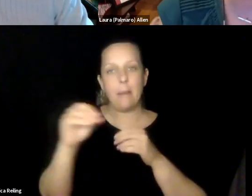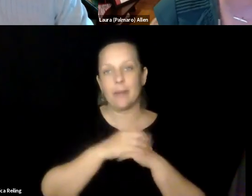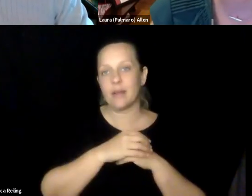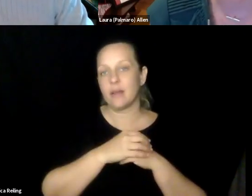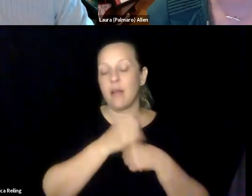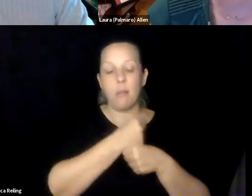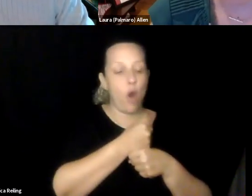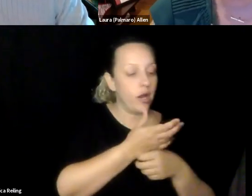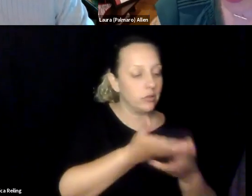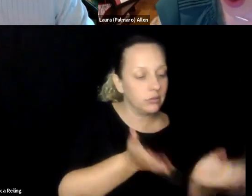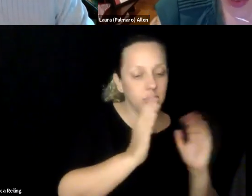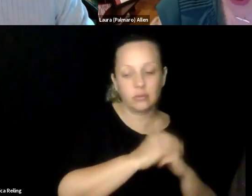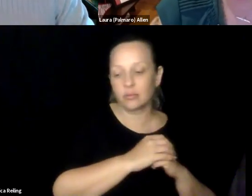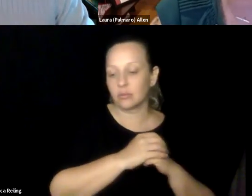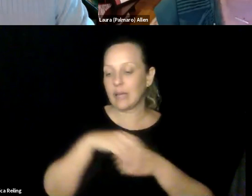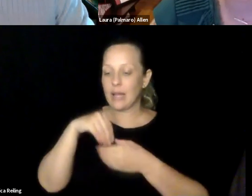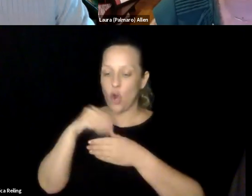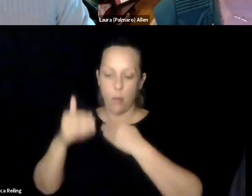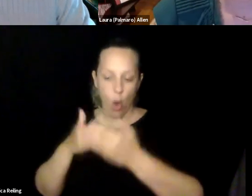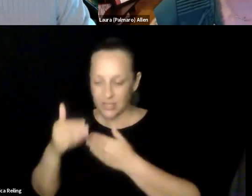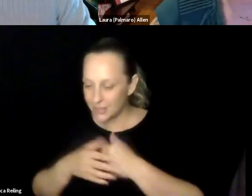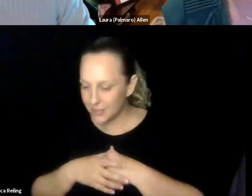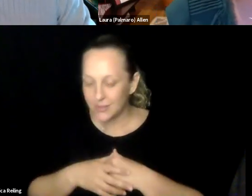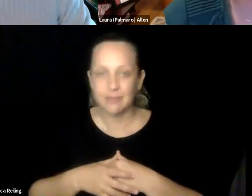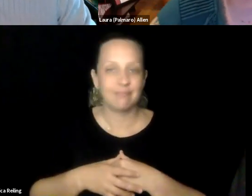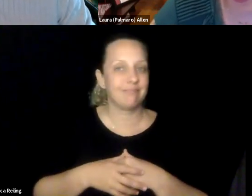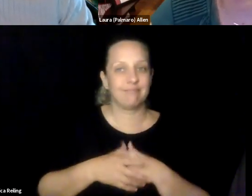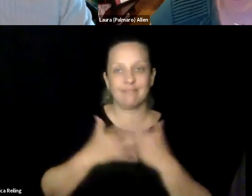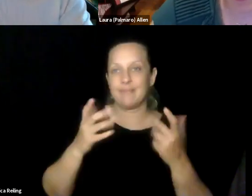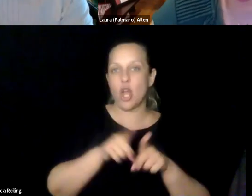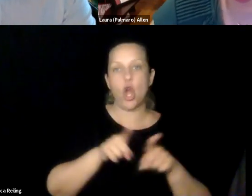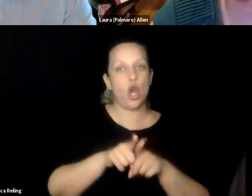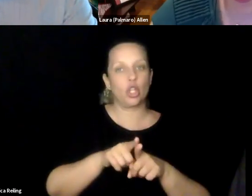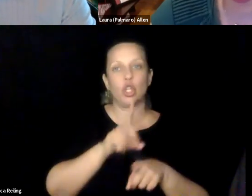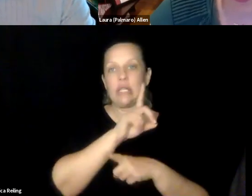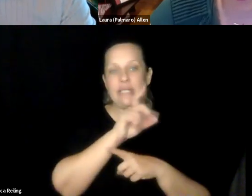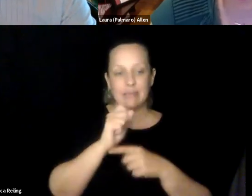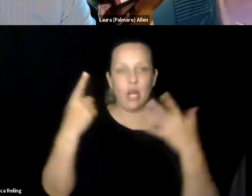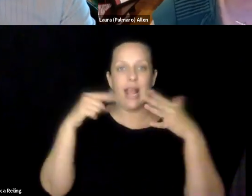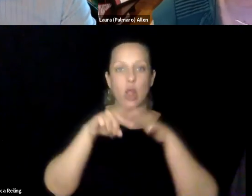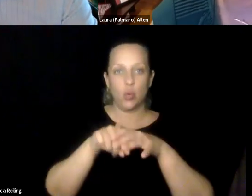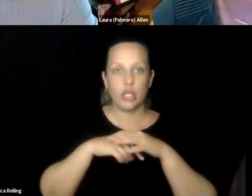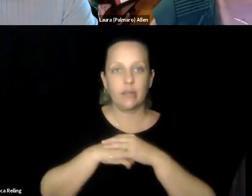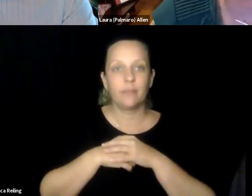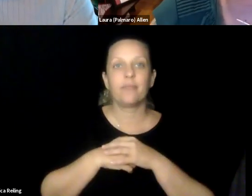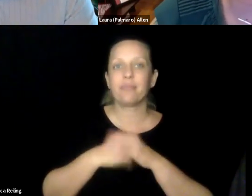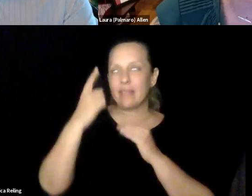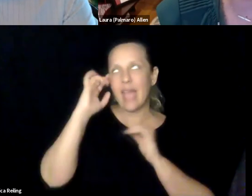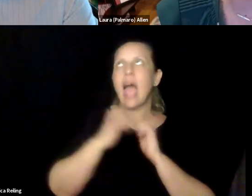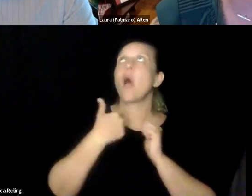centralized accessibility team, where I focus on strategy across the company. Whether this is in our product space, in our internal